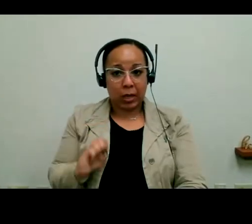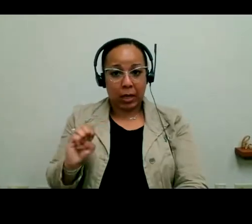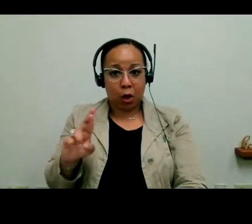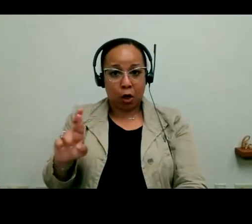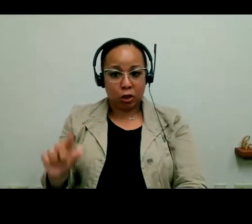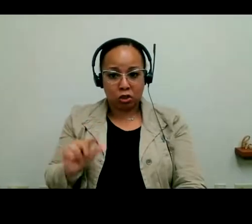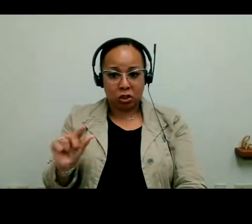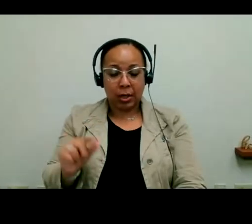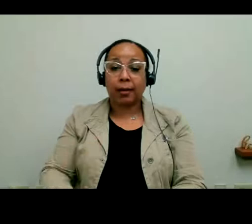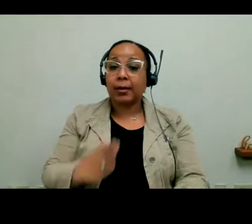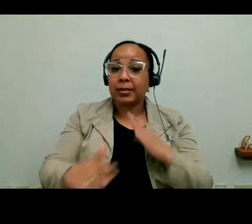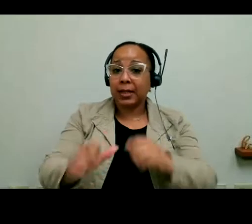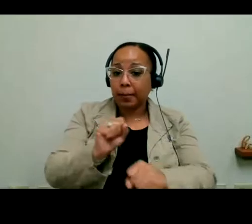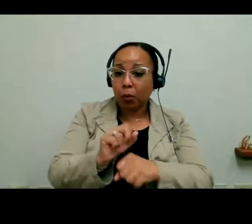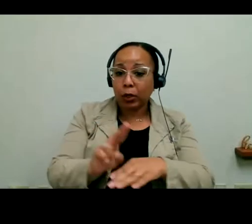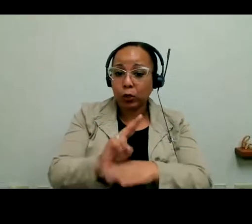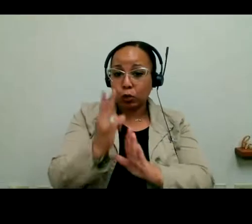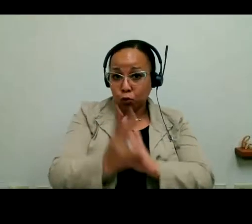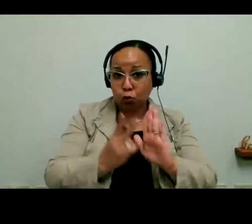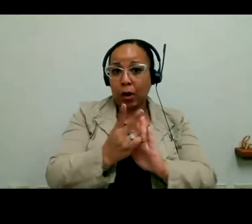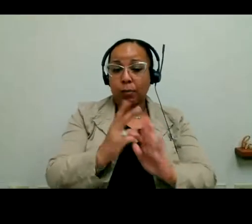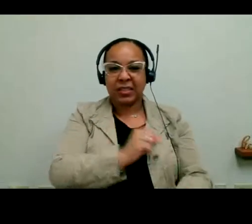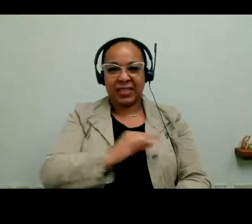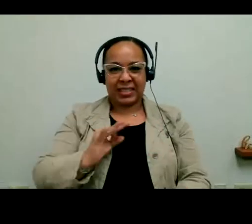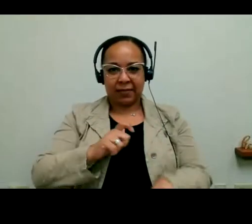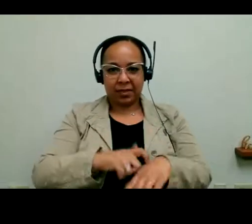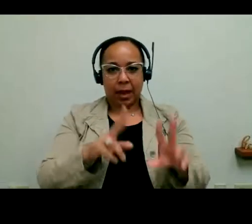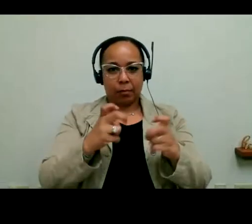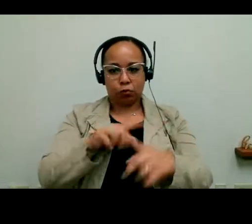can use two hours of staff time to participate. And if you are a leader